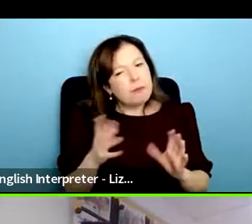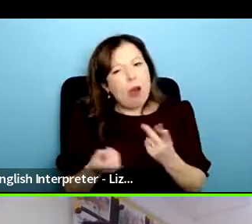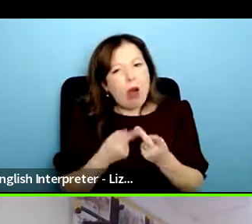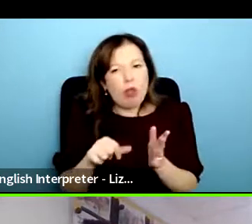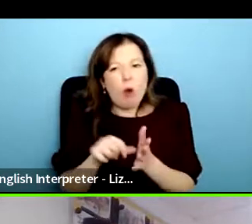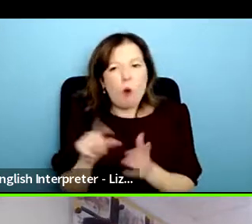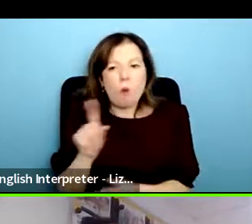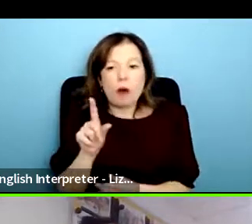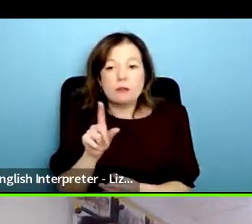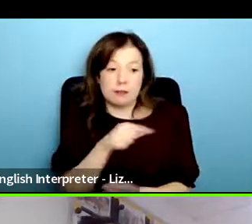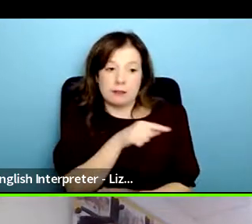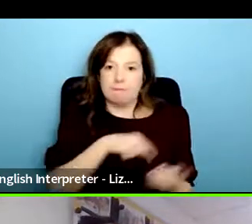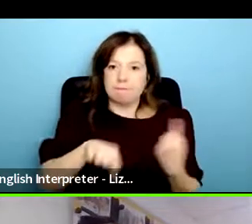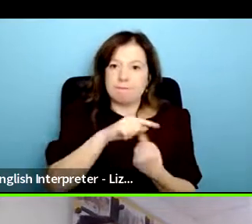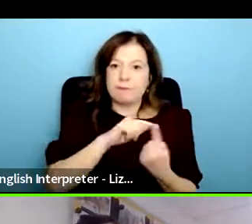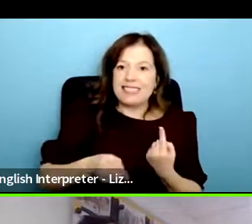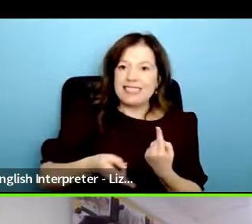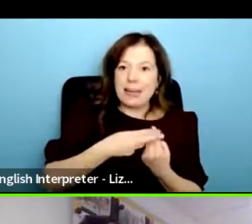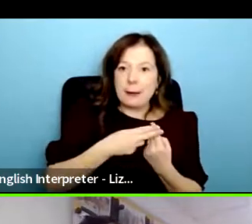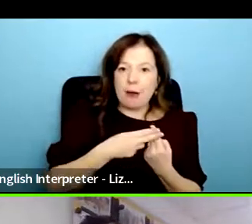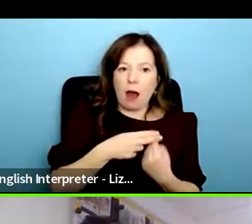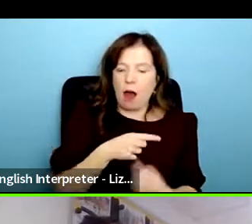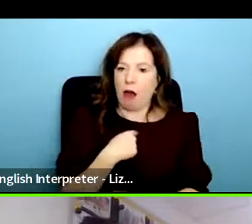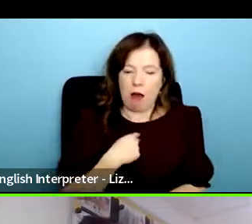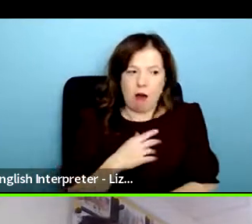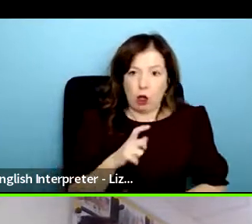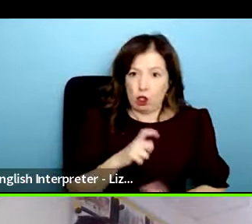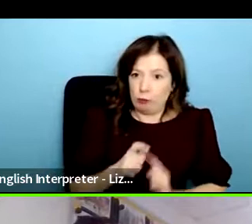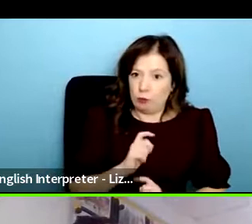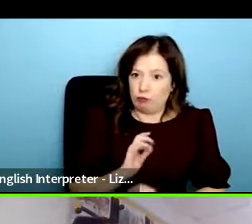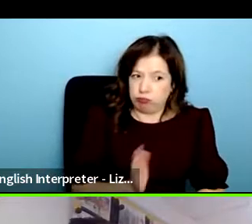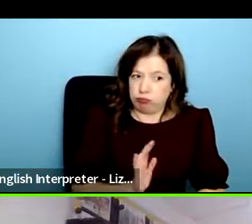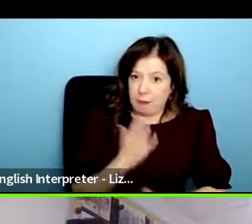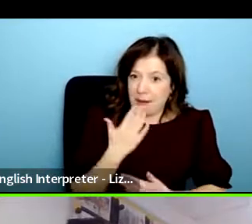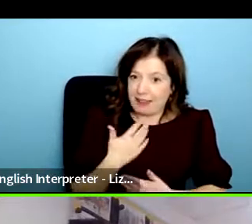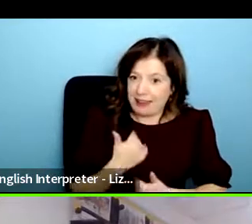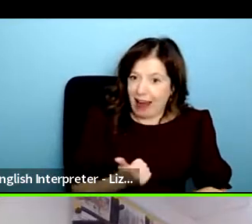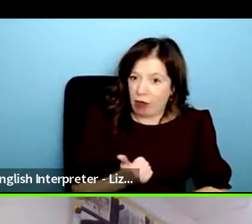seen to go and access a mental health service so to say but coming to small events like ourselves